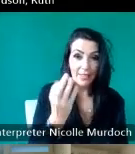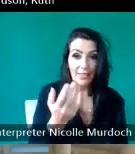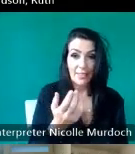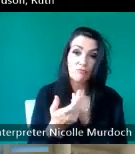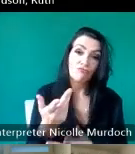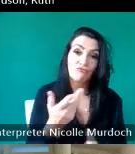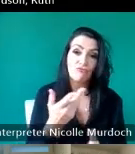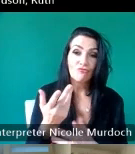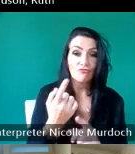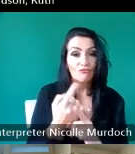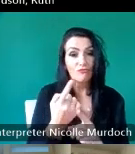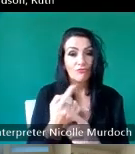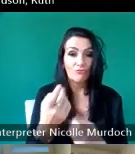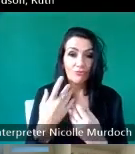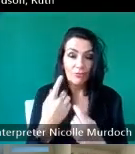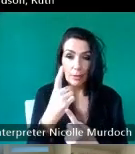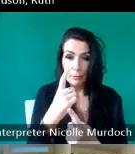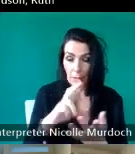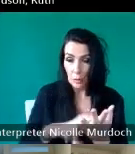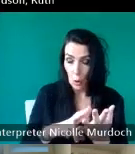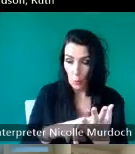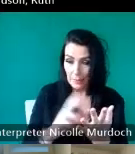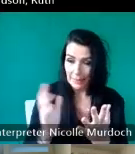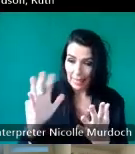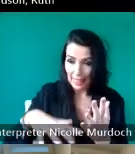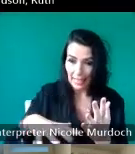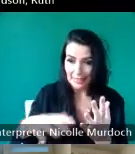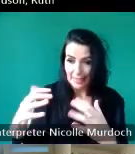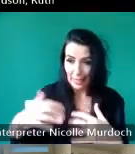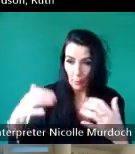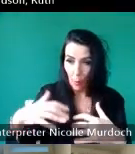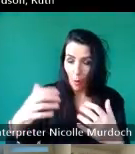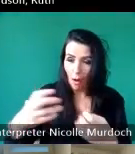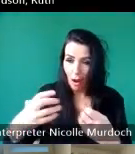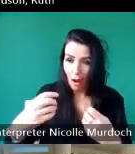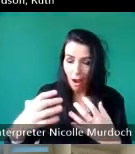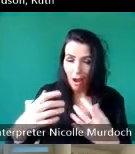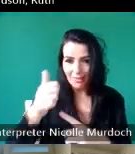stop telling me about the Normandy landing and he's fart in it because he knew that had um lived